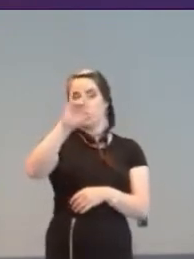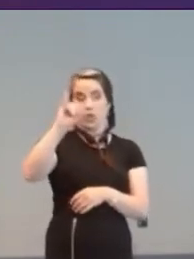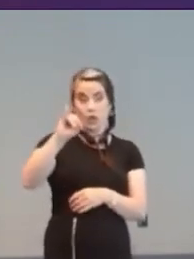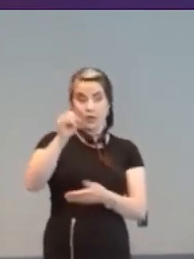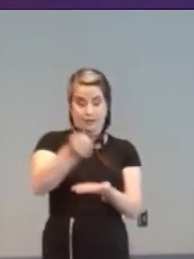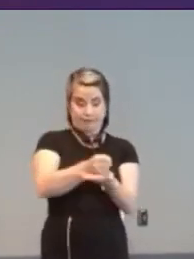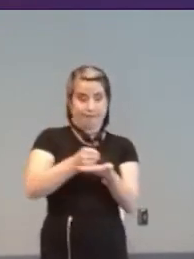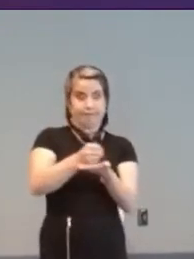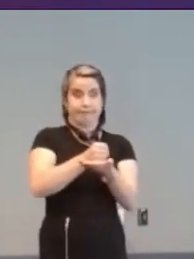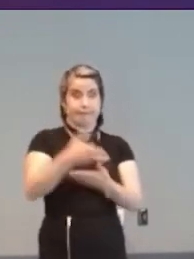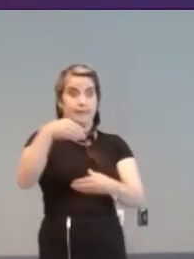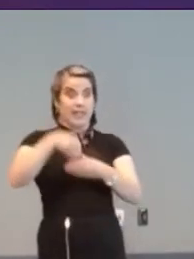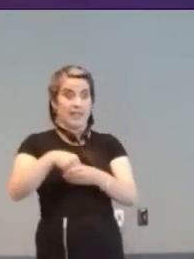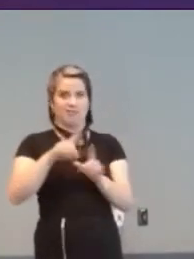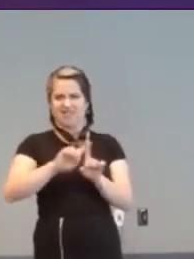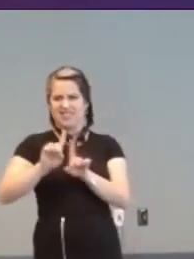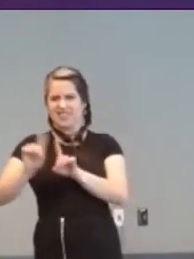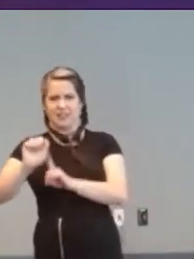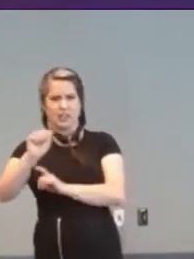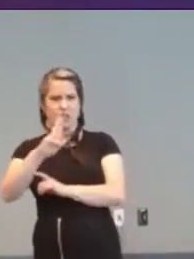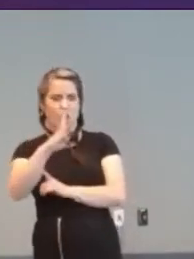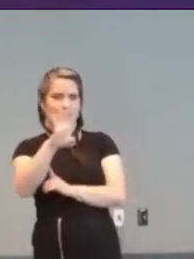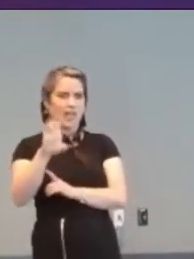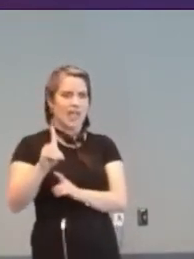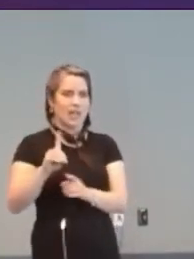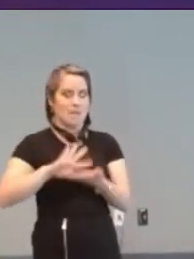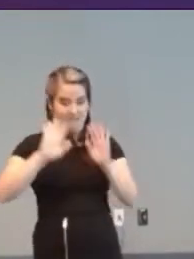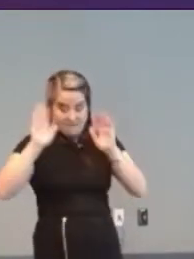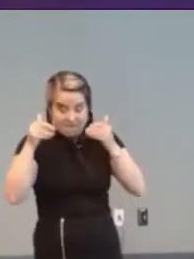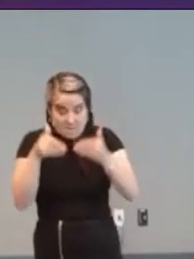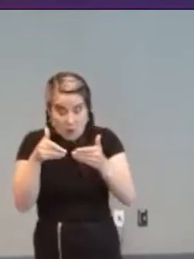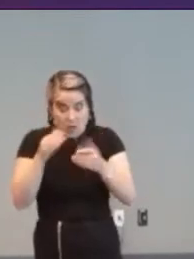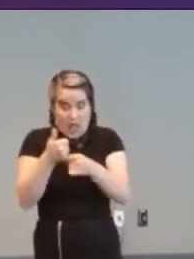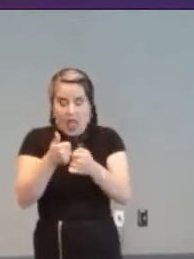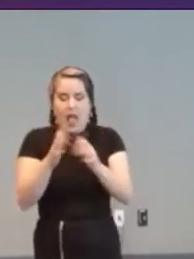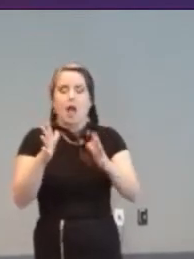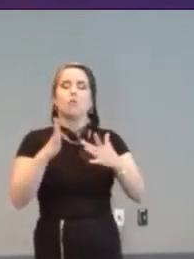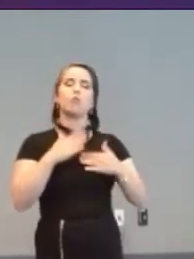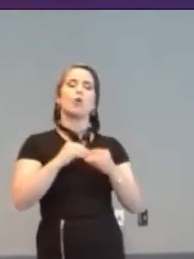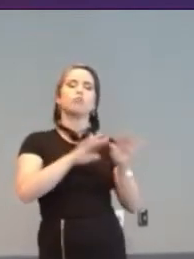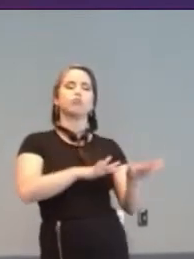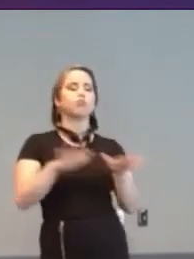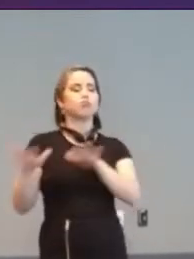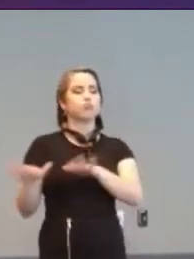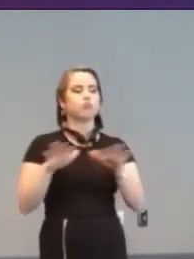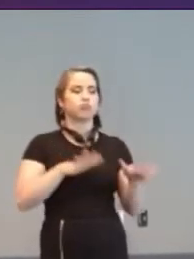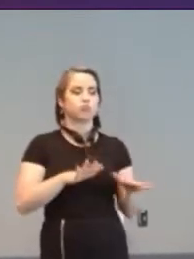to “forget the game and relax in doodle city”, creating art with the game’s elements,